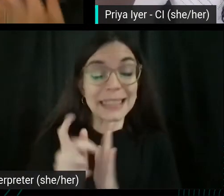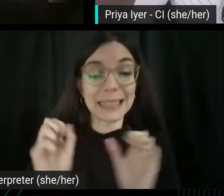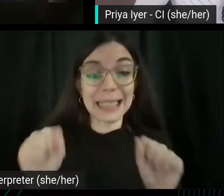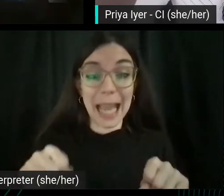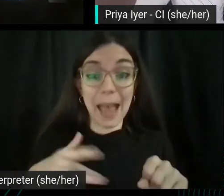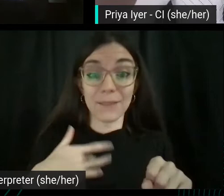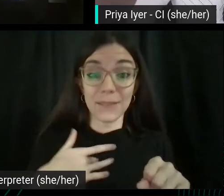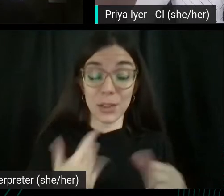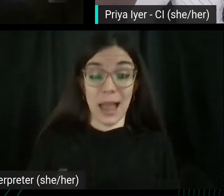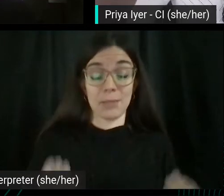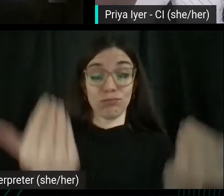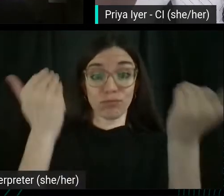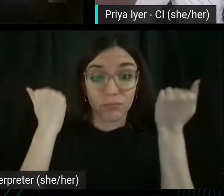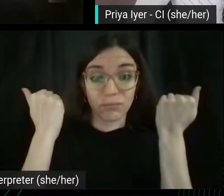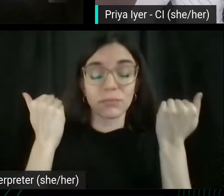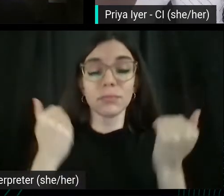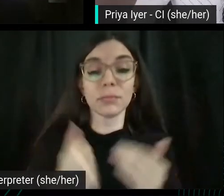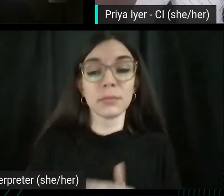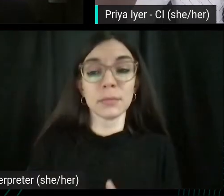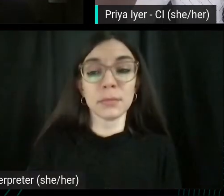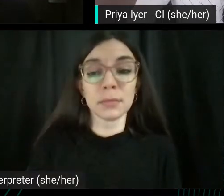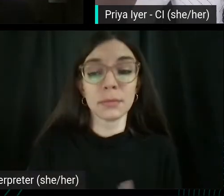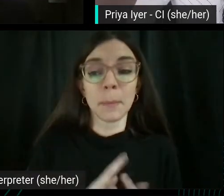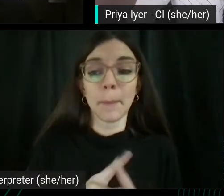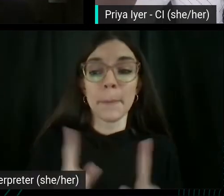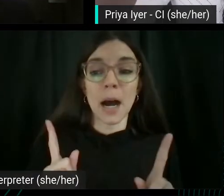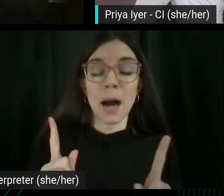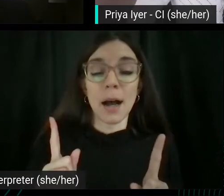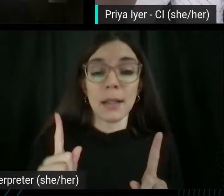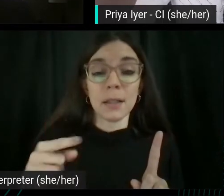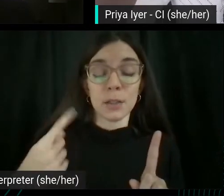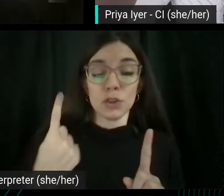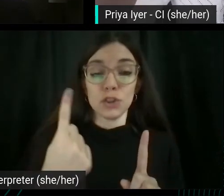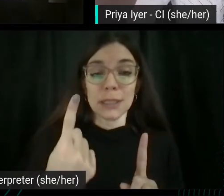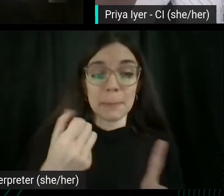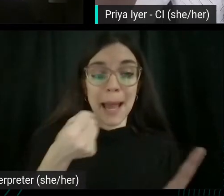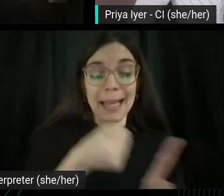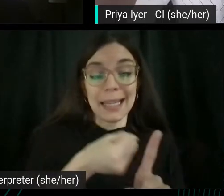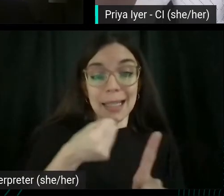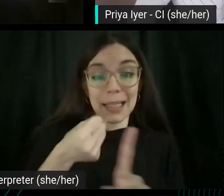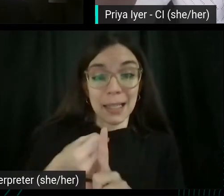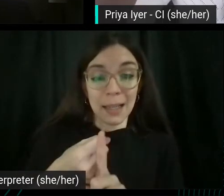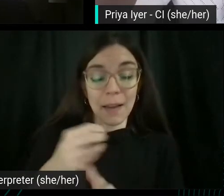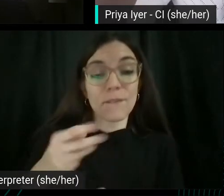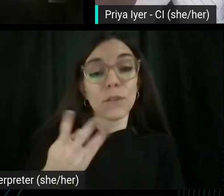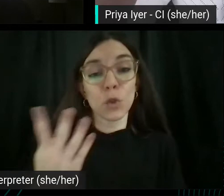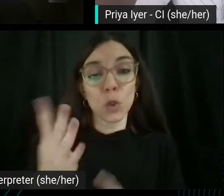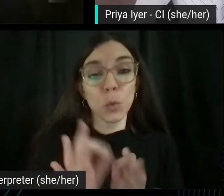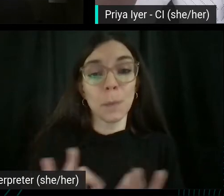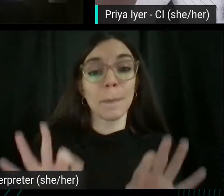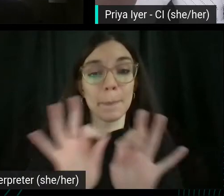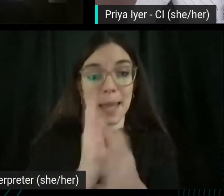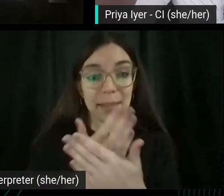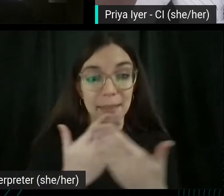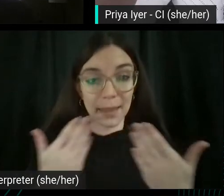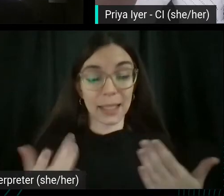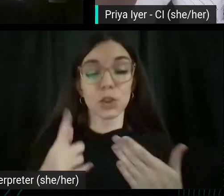So much, but just by hitting a few like main things and making a start, you can actually start to make an impact.